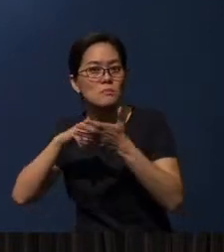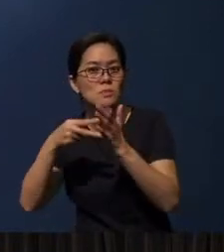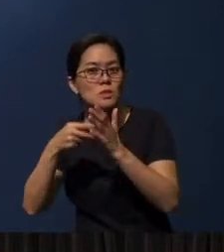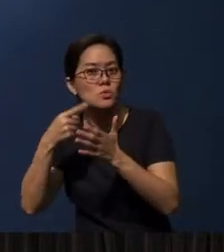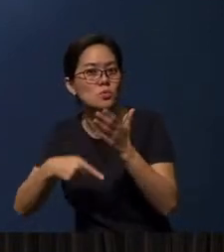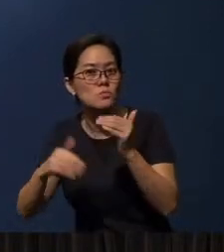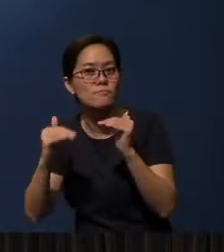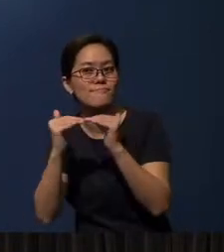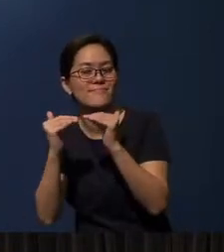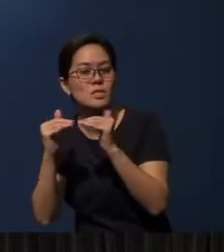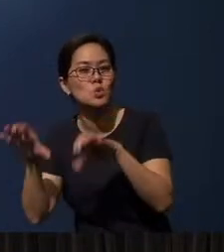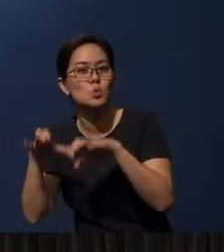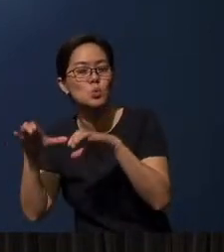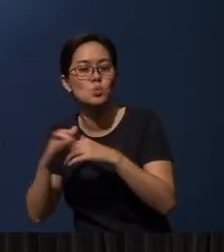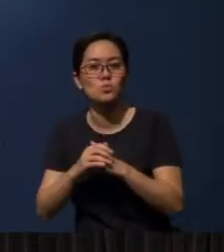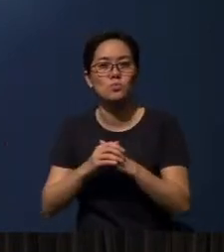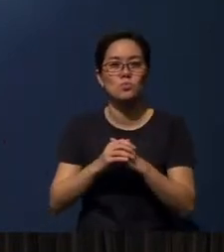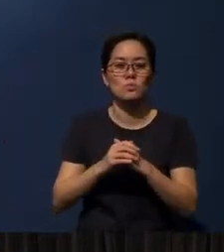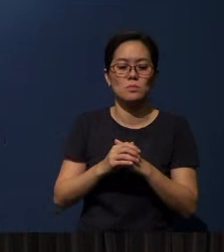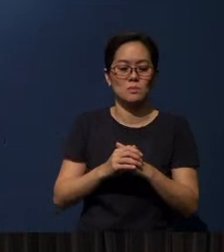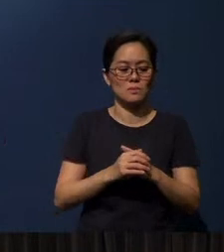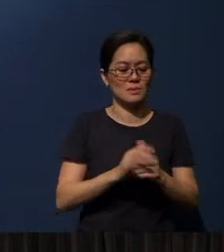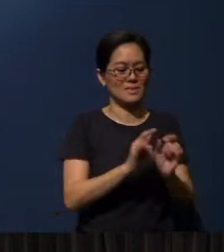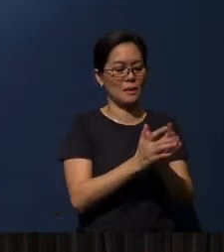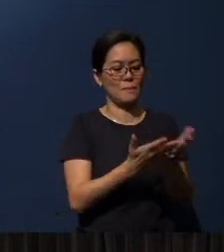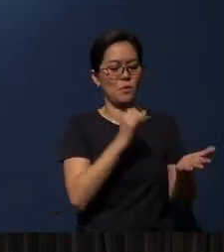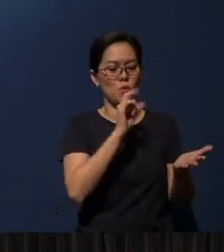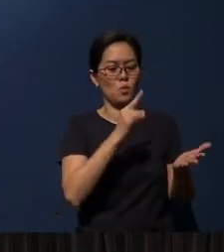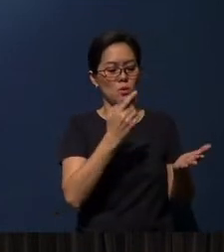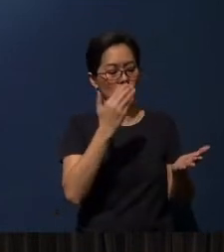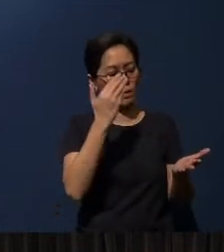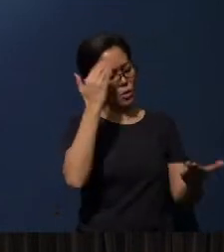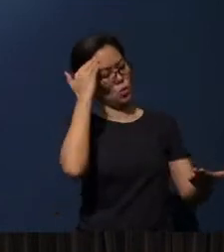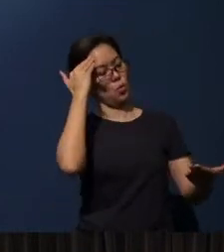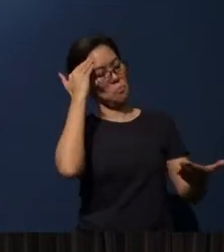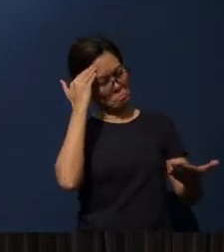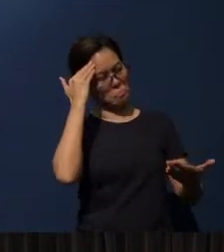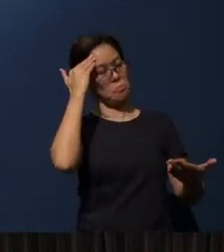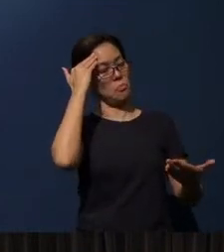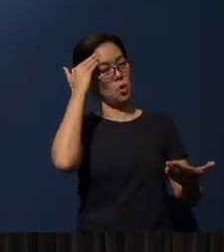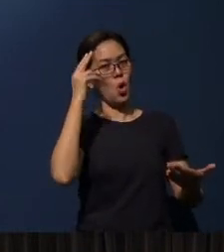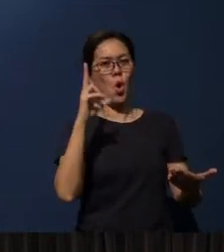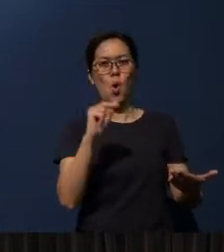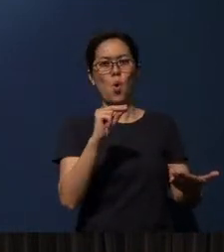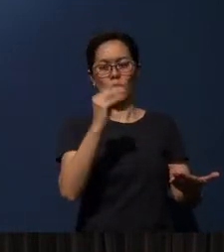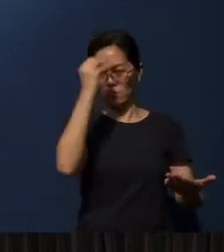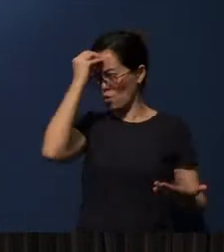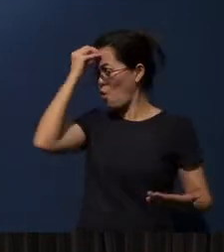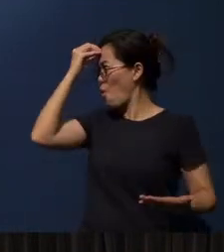And the value of the Bible is really not in knowing it, but it is in obeying it.